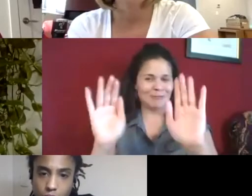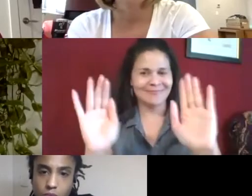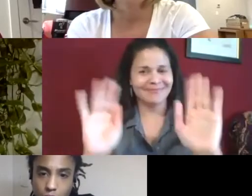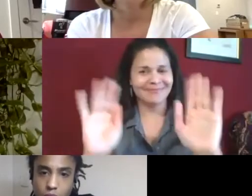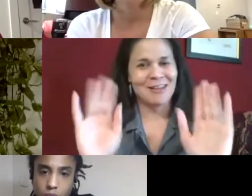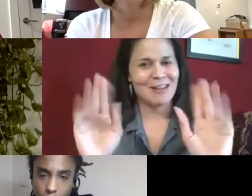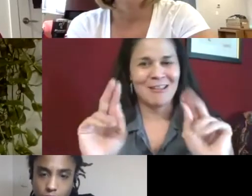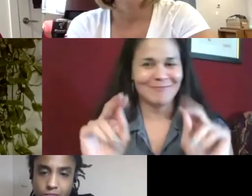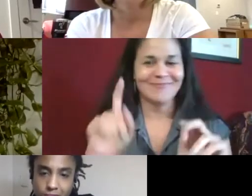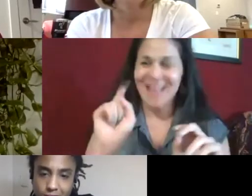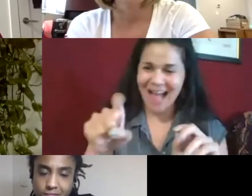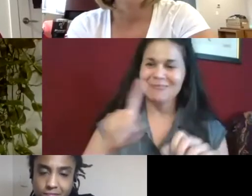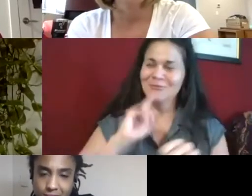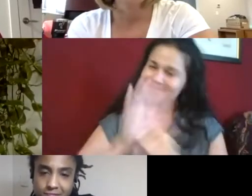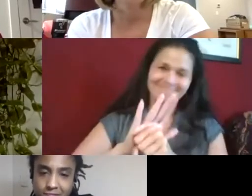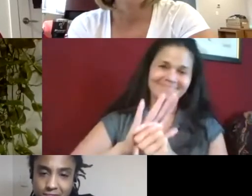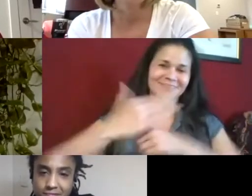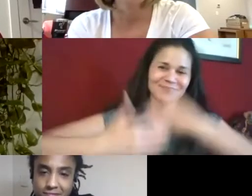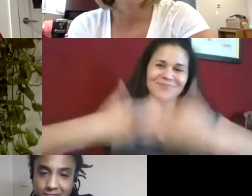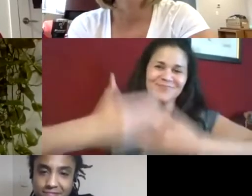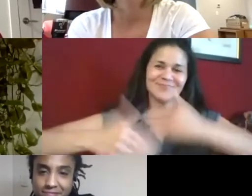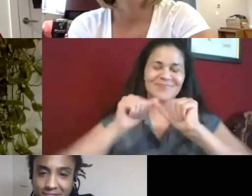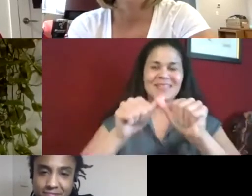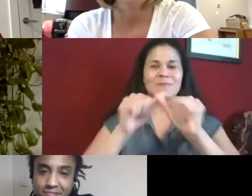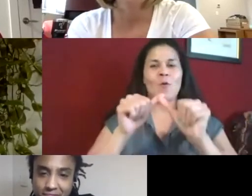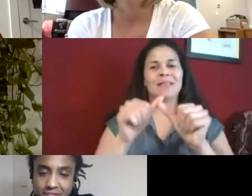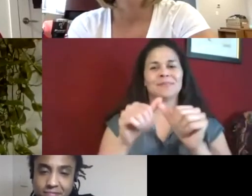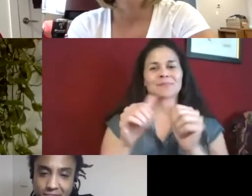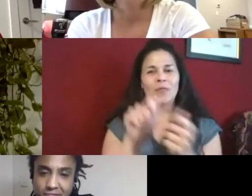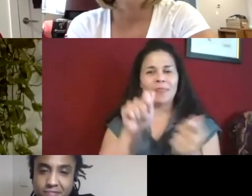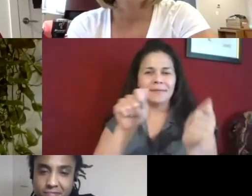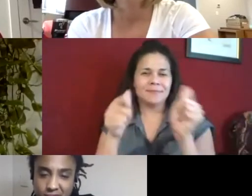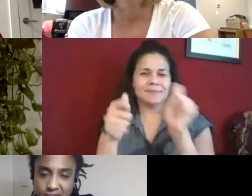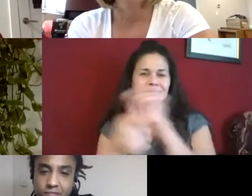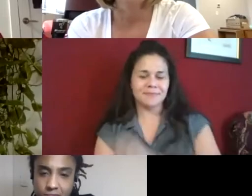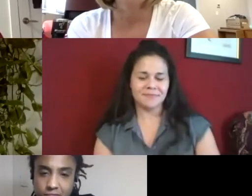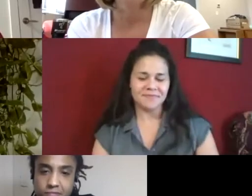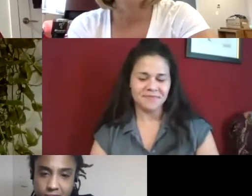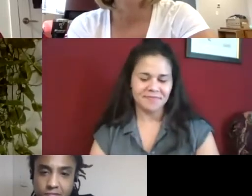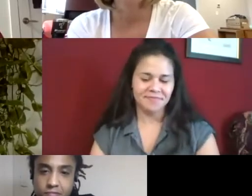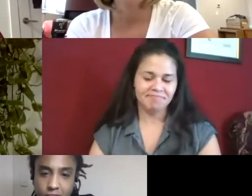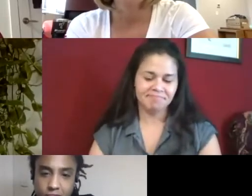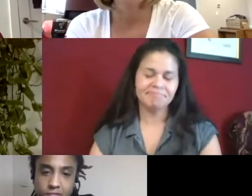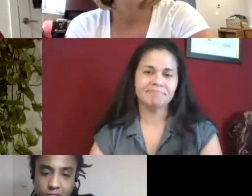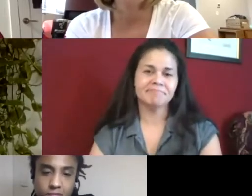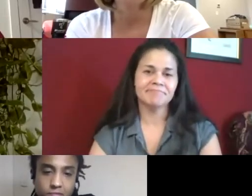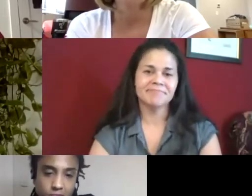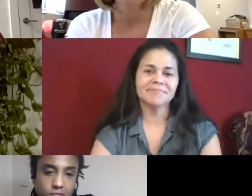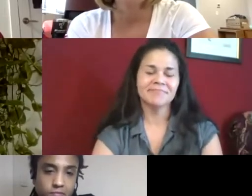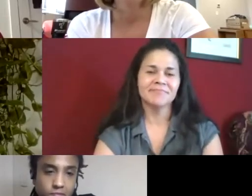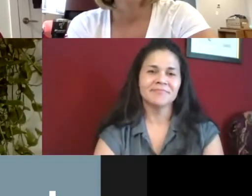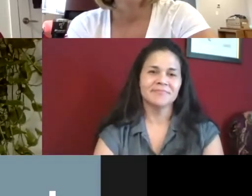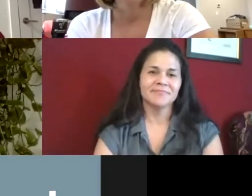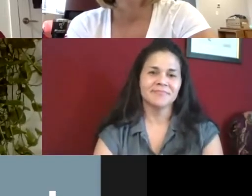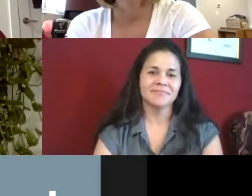think where we want to be in 10 years, and we have to be able to mark those changes. And it means that it's gonna, we're gonna need to be persistent in making